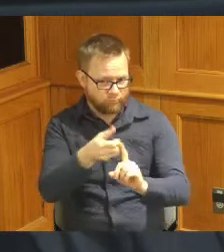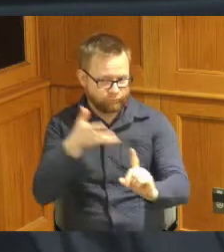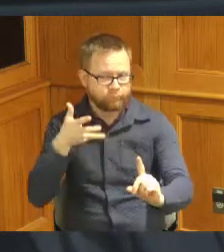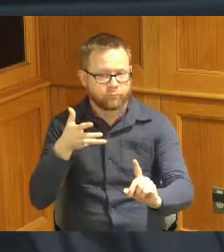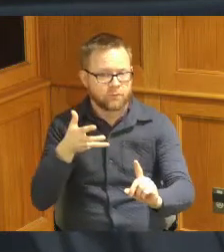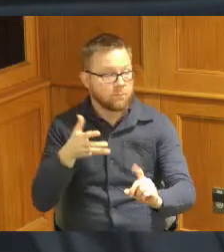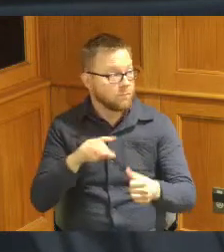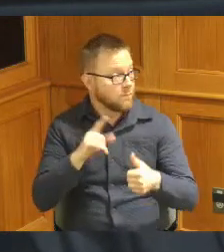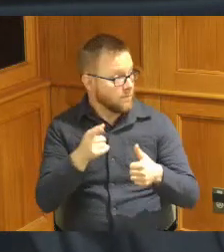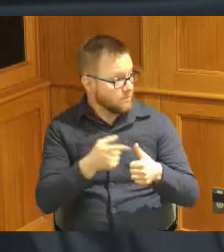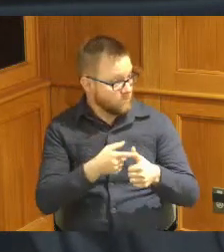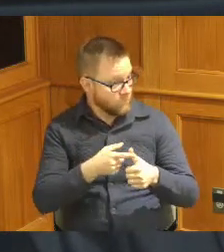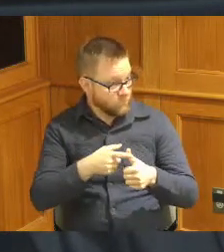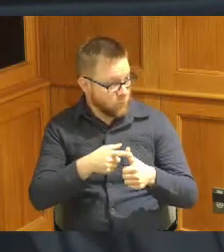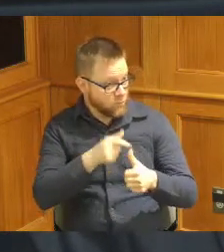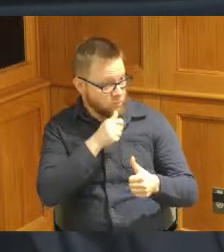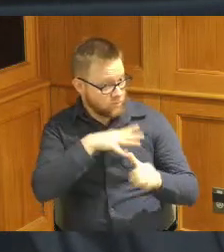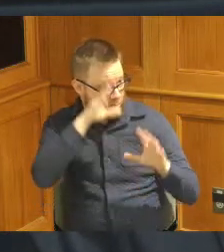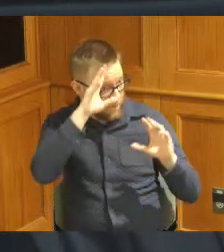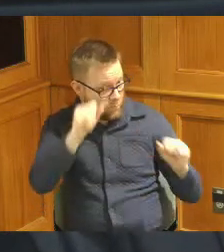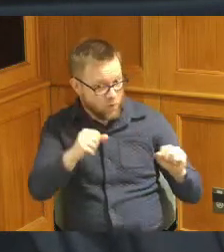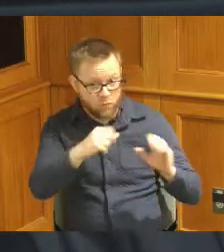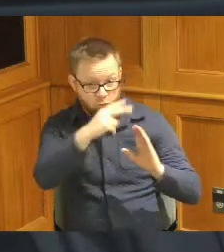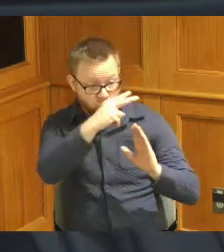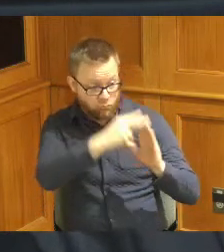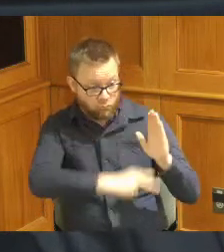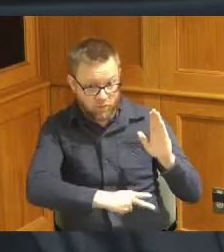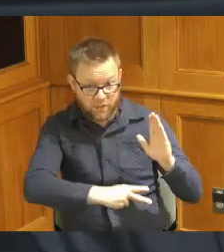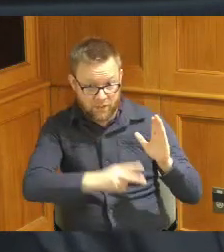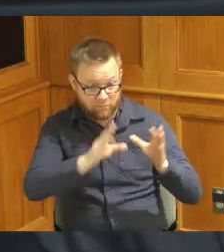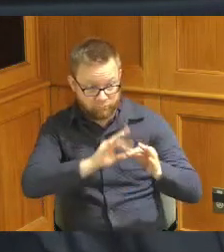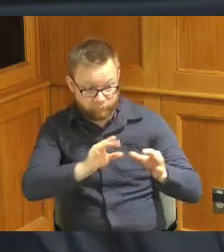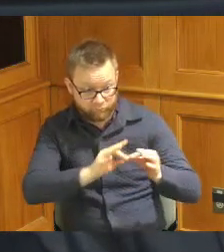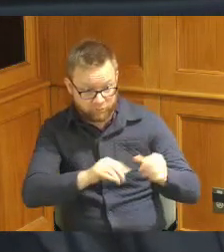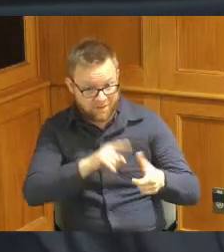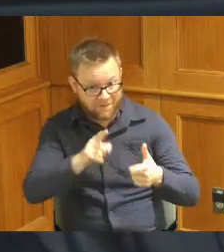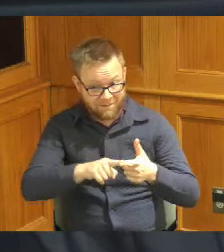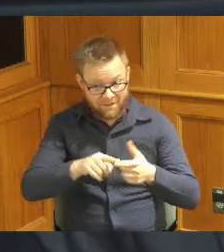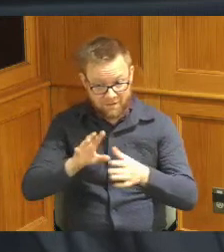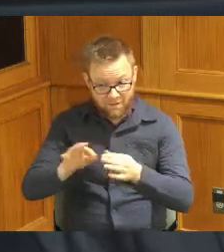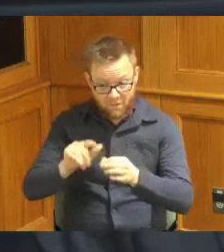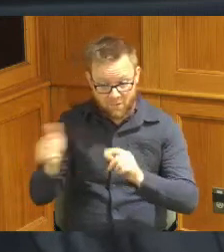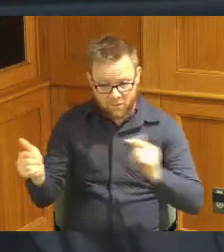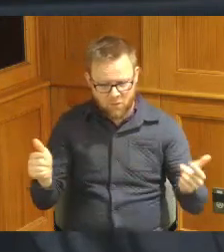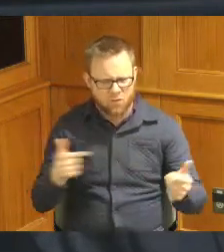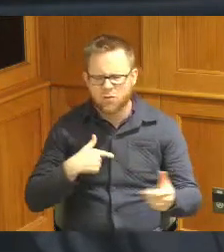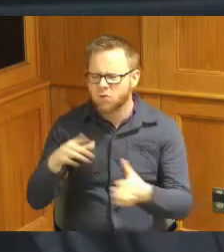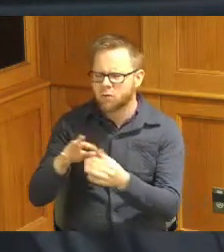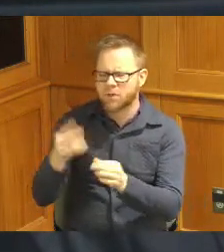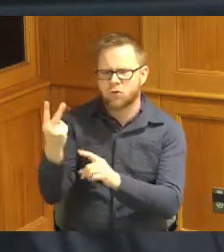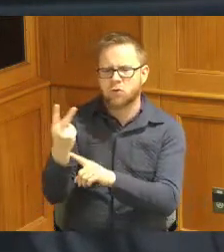the proclamation and then from others yes you mentioned two yeah it's the same Proclamation